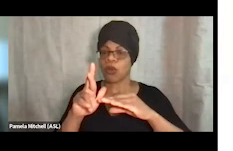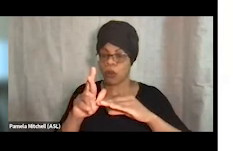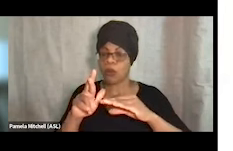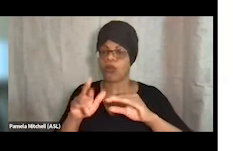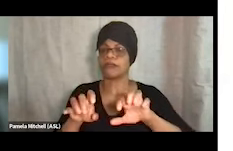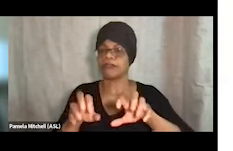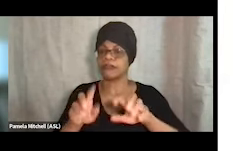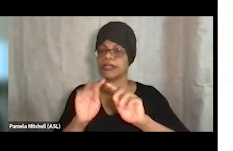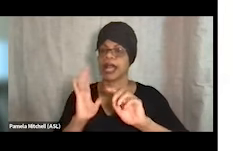Next slide.